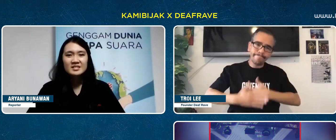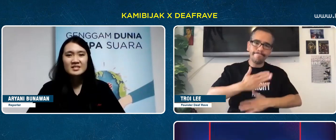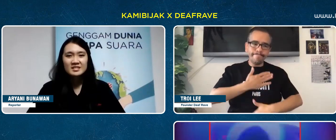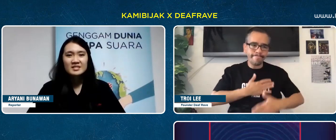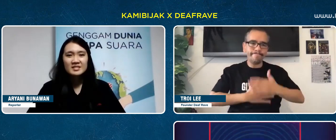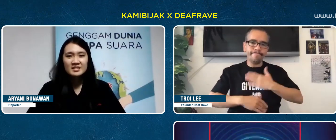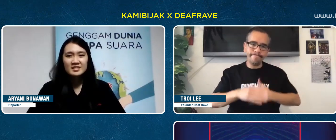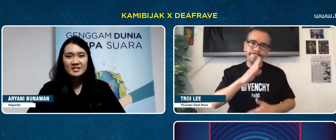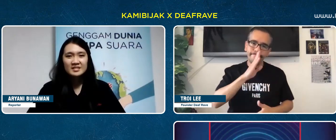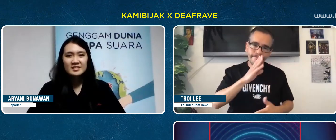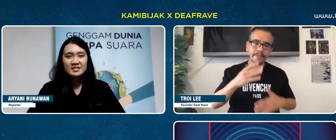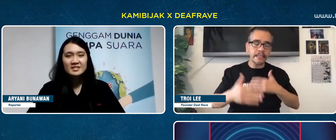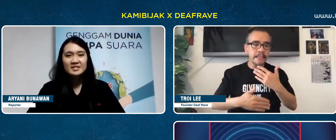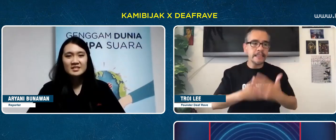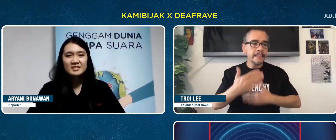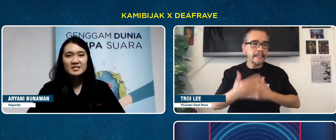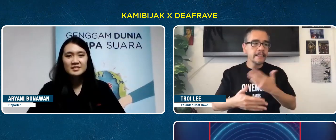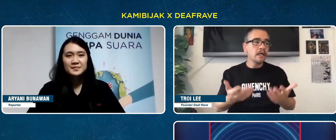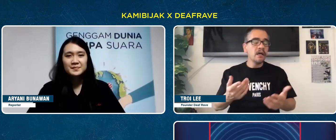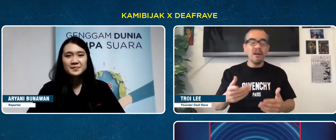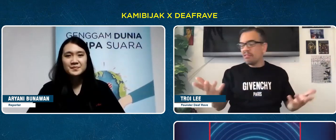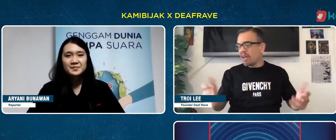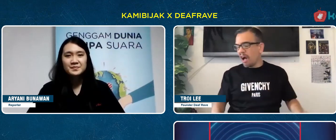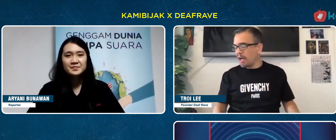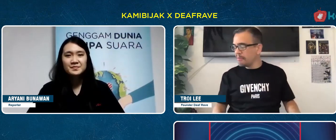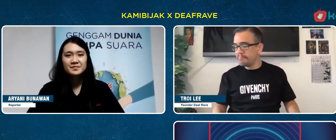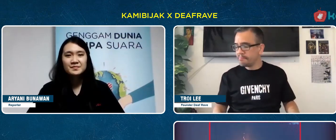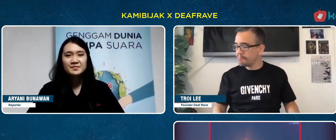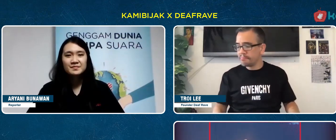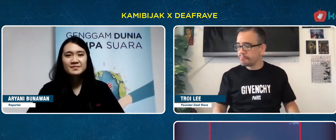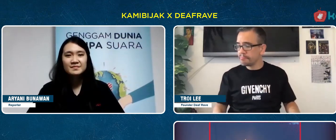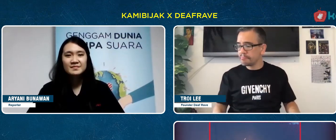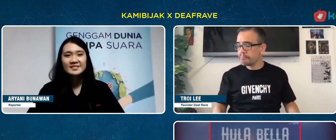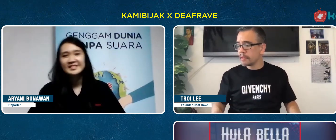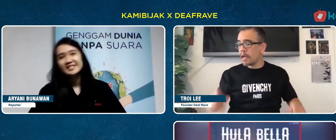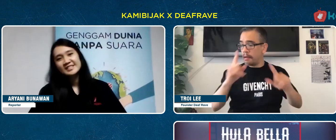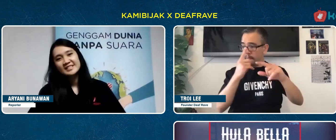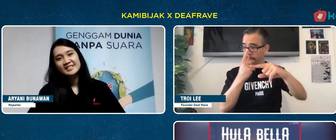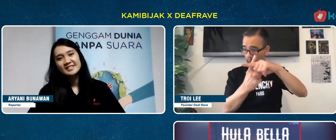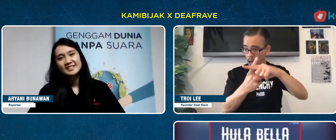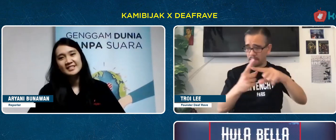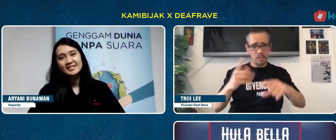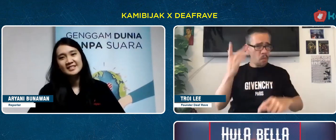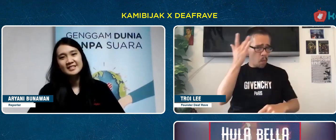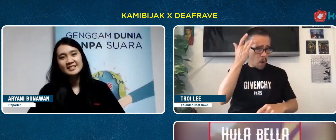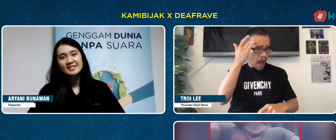Also, be patient with life. I want to add more, okay?